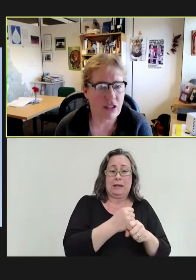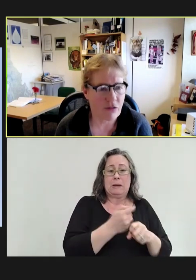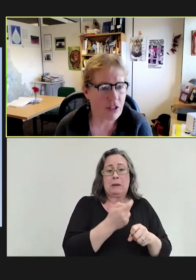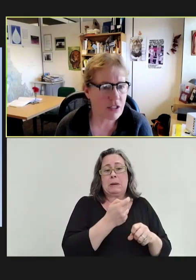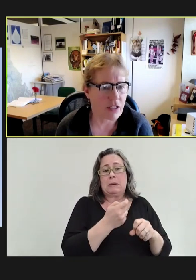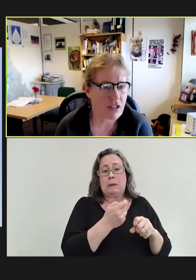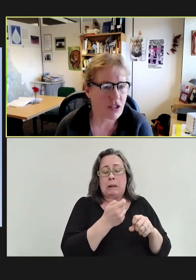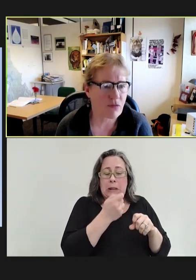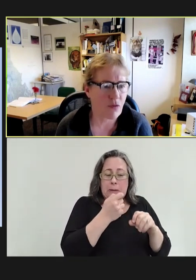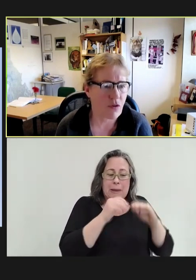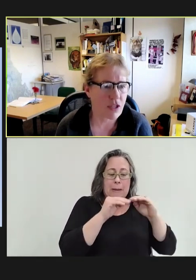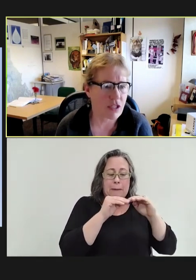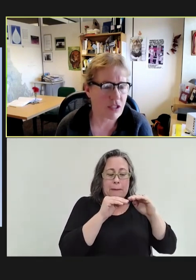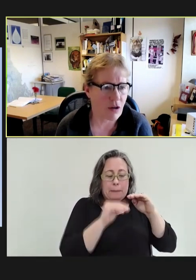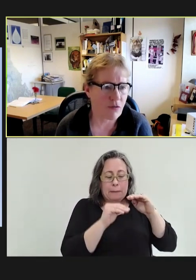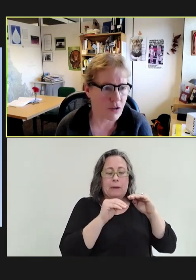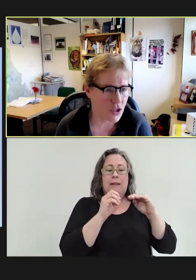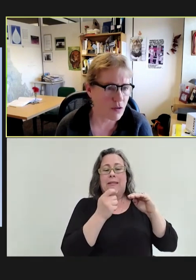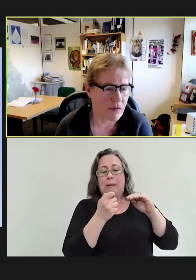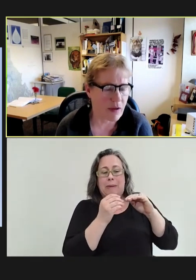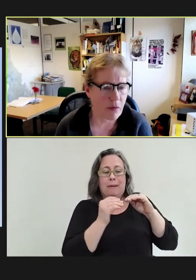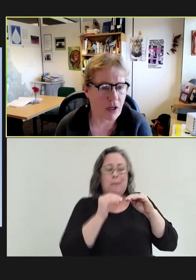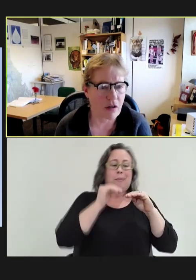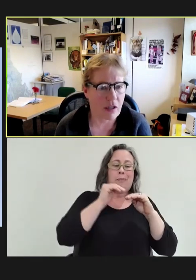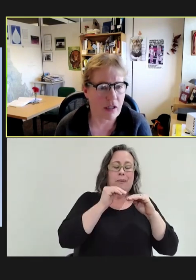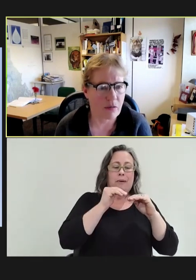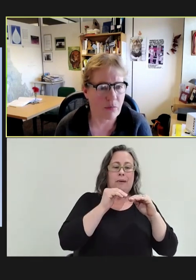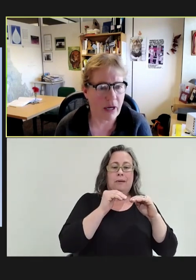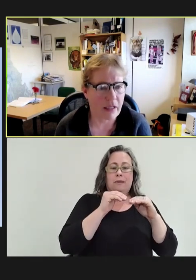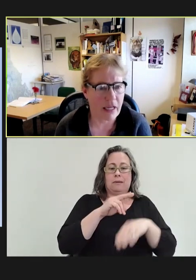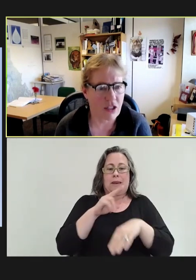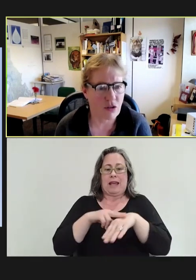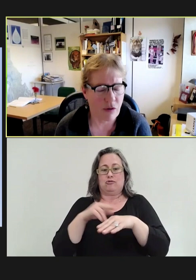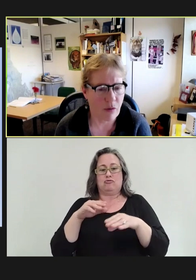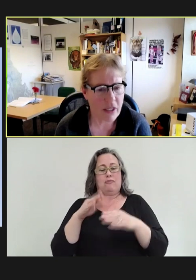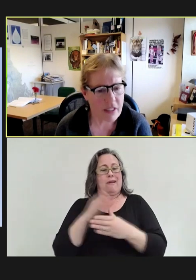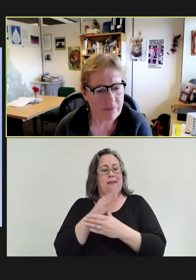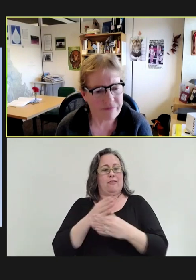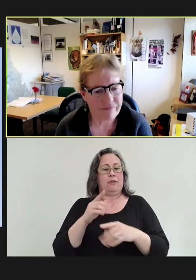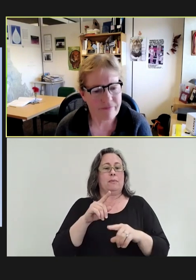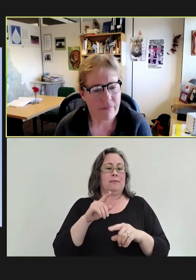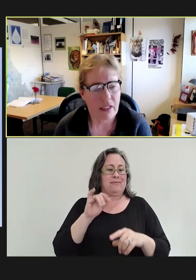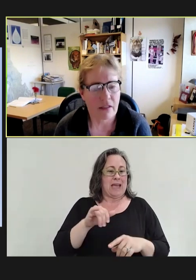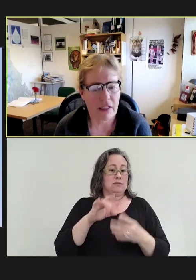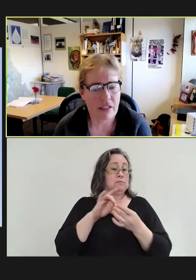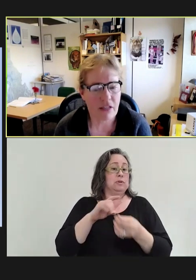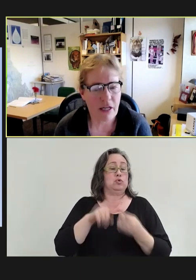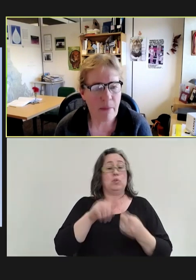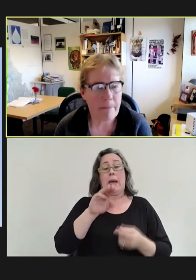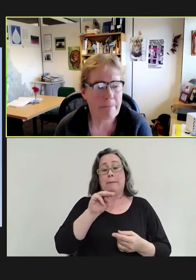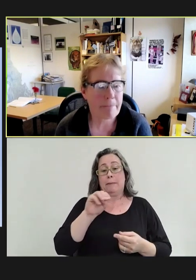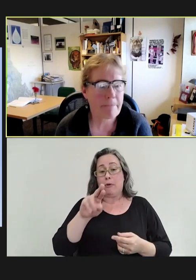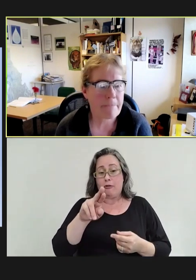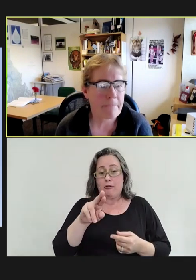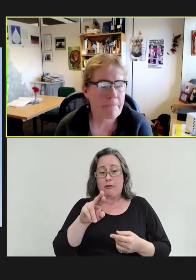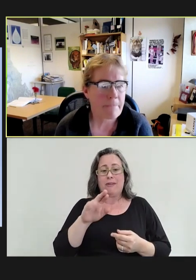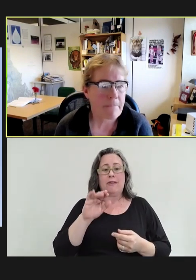different. And this is for the first dose of MMR by age 24 months. Next slide.